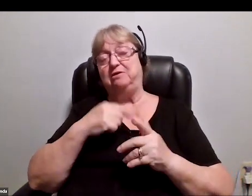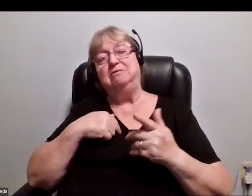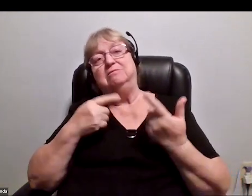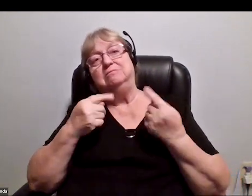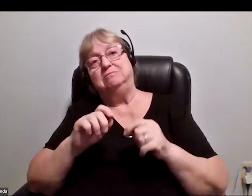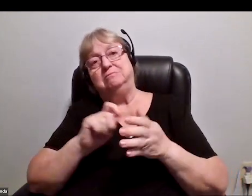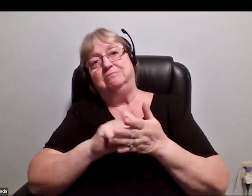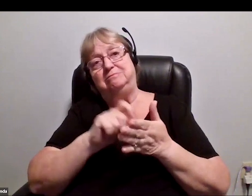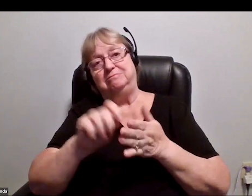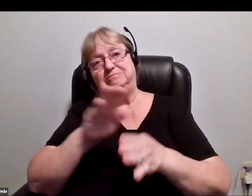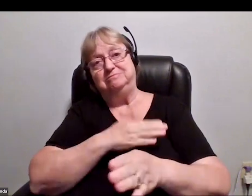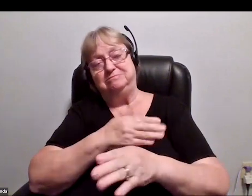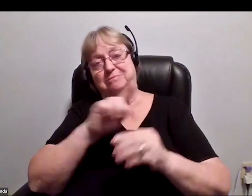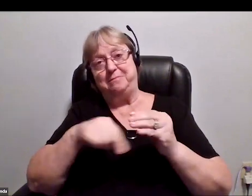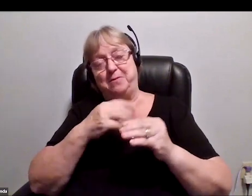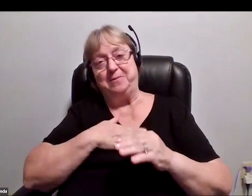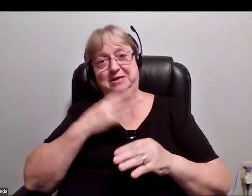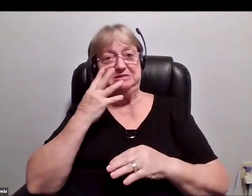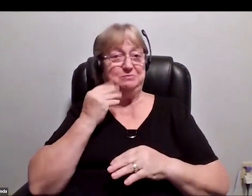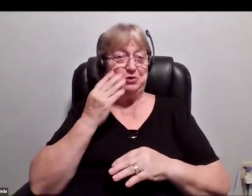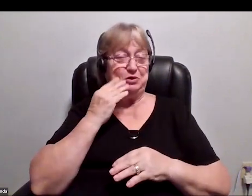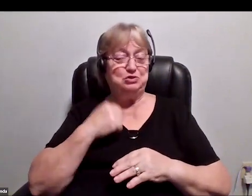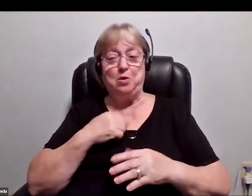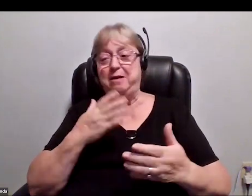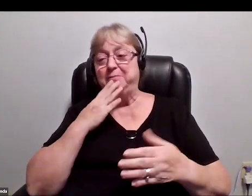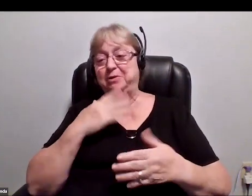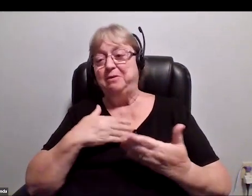some songs about my experience. I'm going to play you one of them with a music video